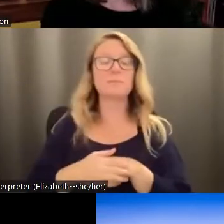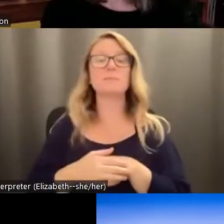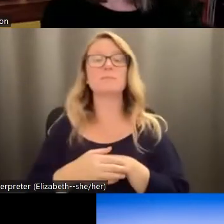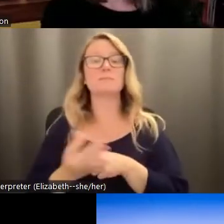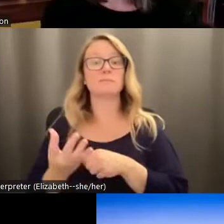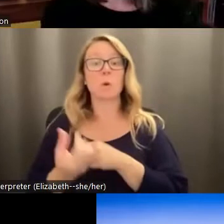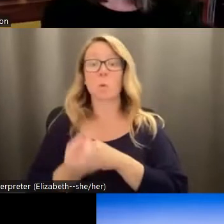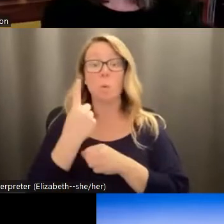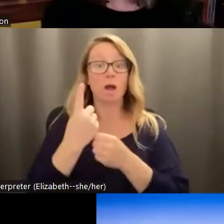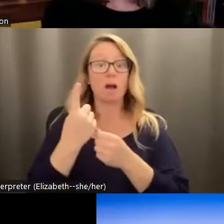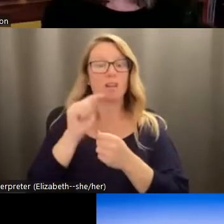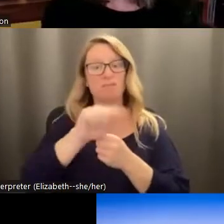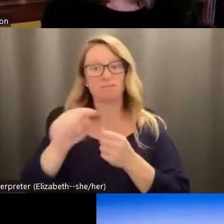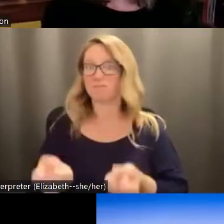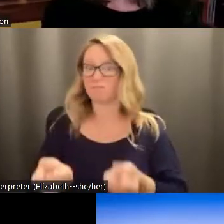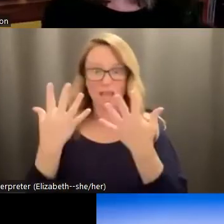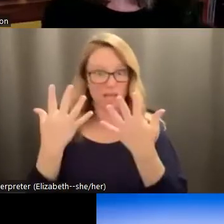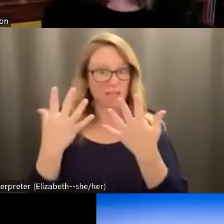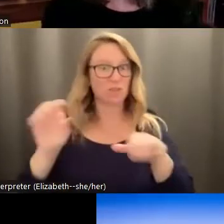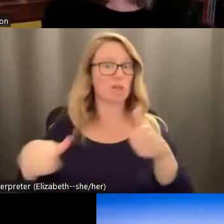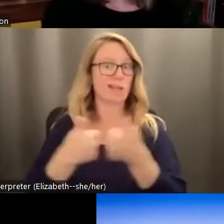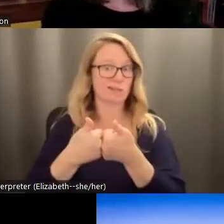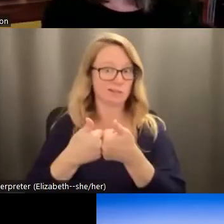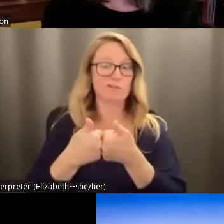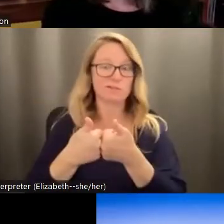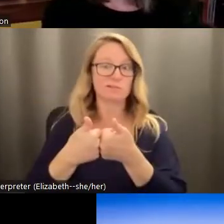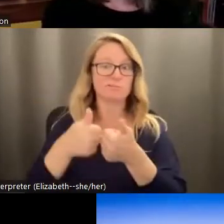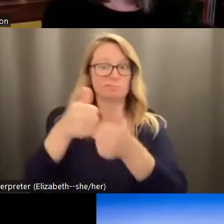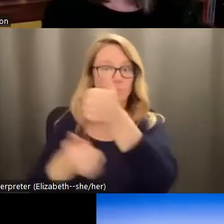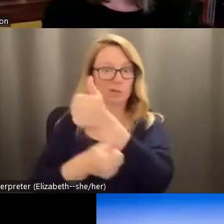the many challenges within social work is environment as